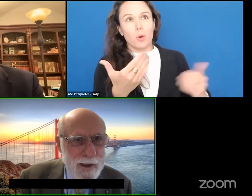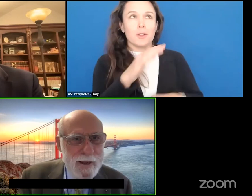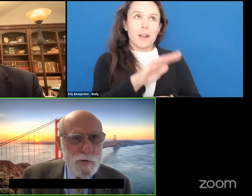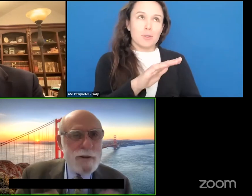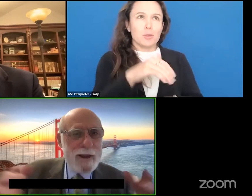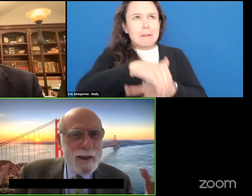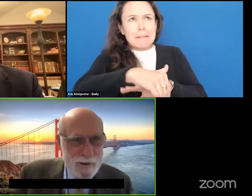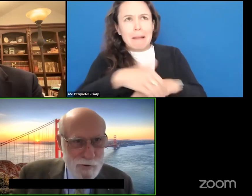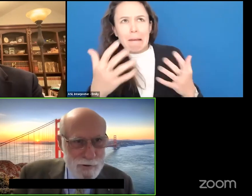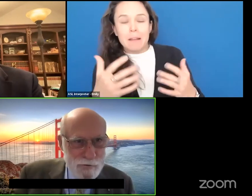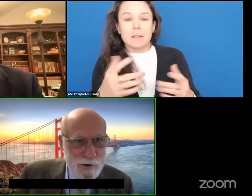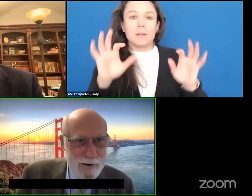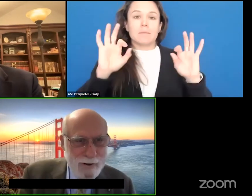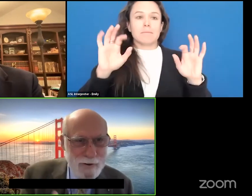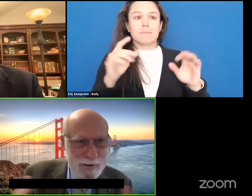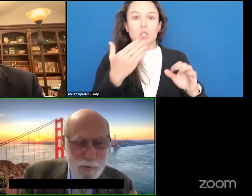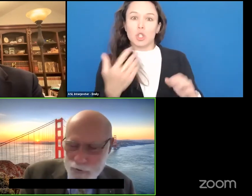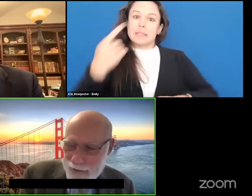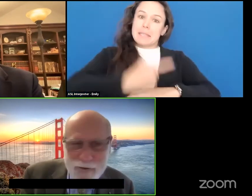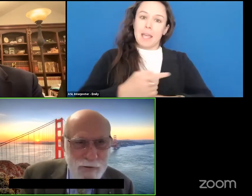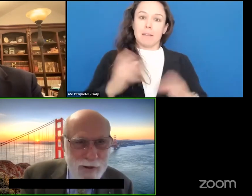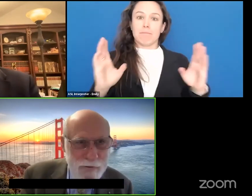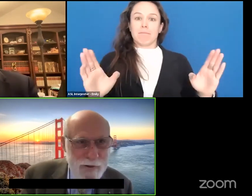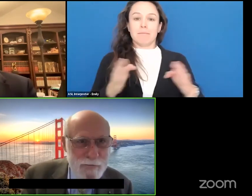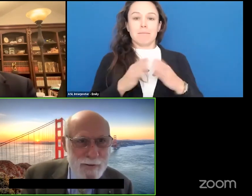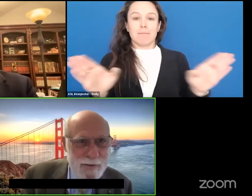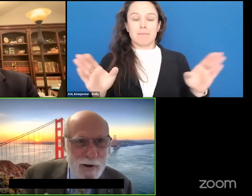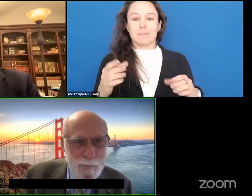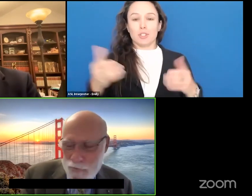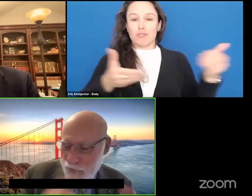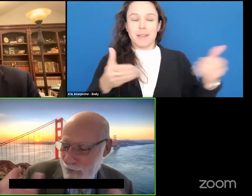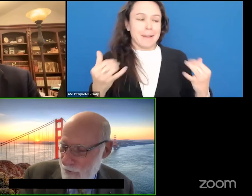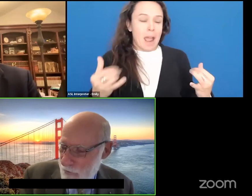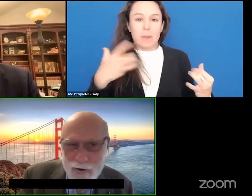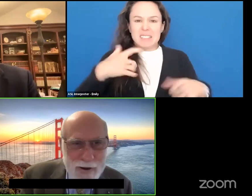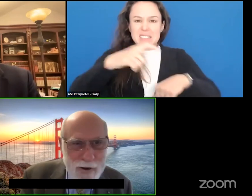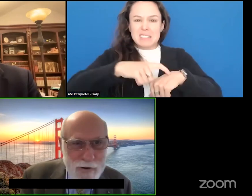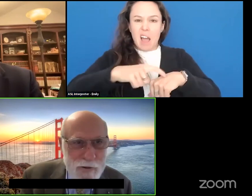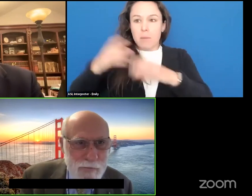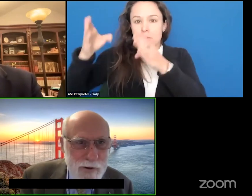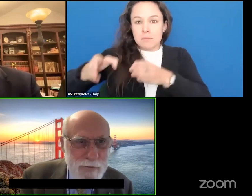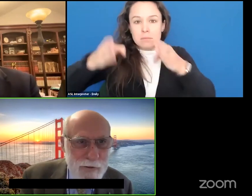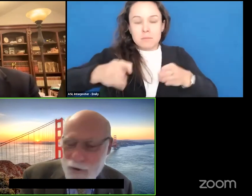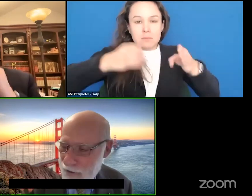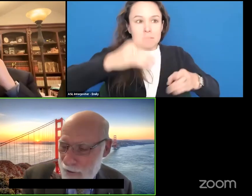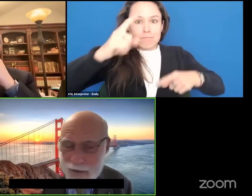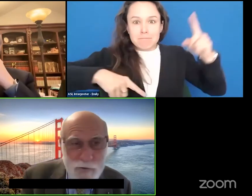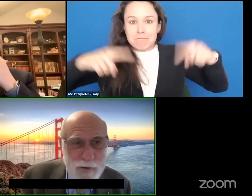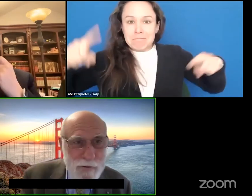I guess good day is our generic greeting these days given the time zone variations of all of these online meetings.